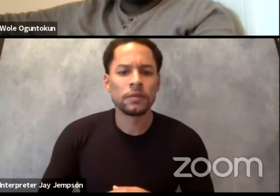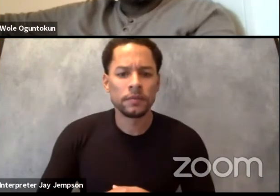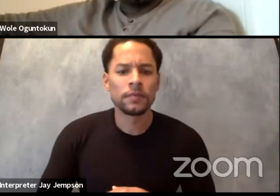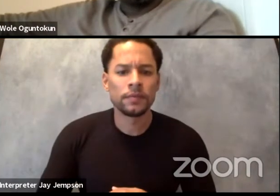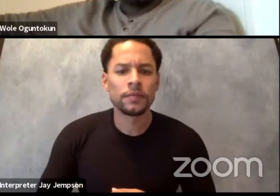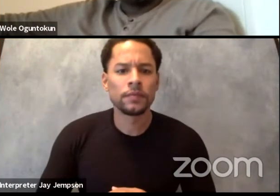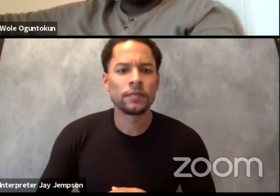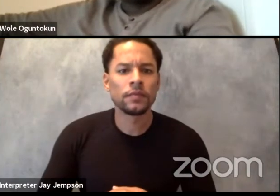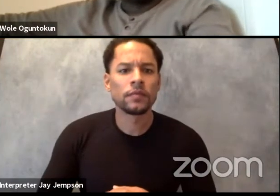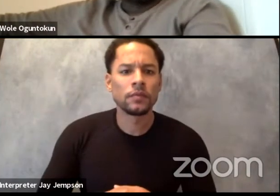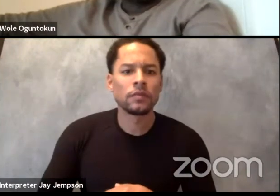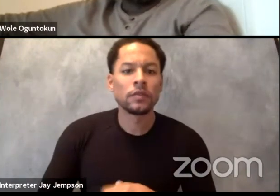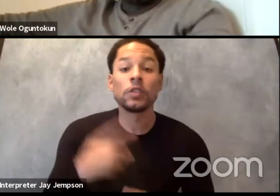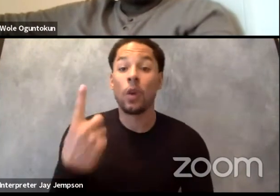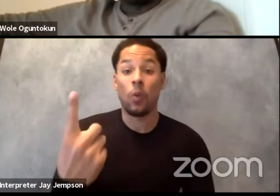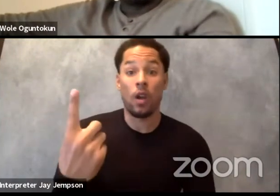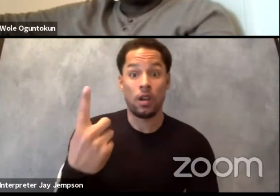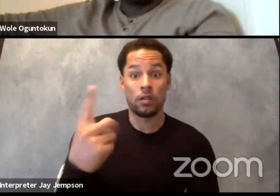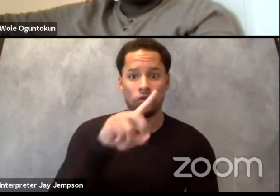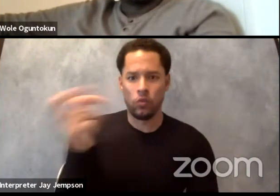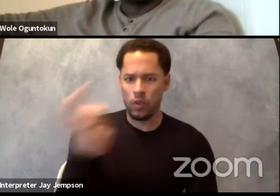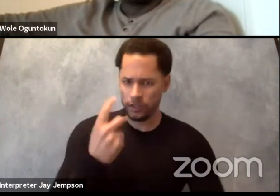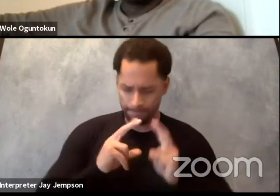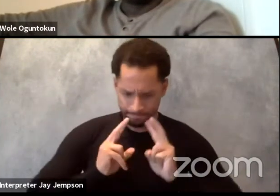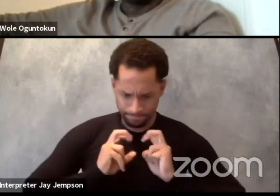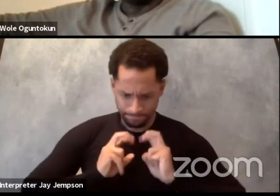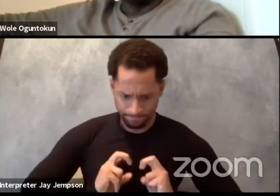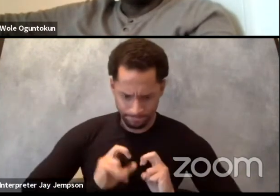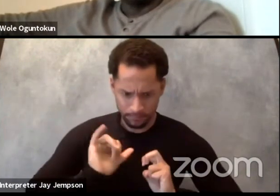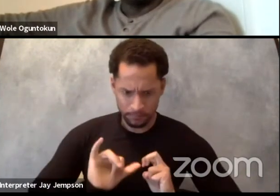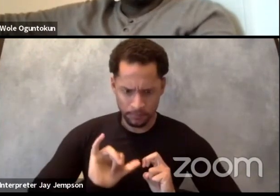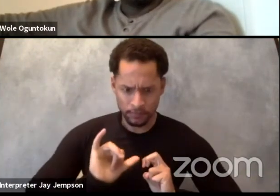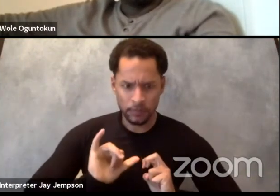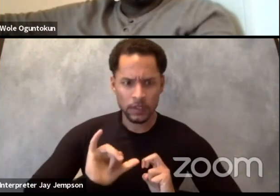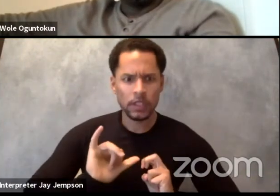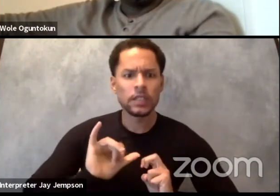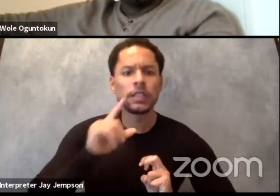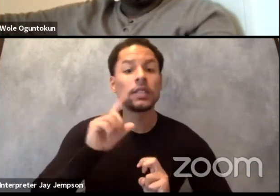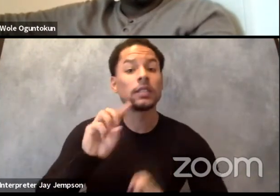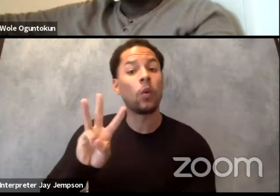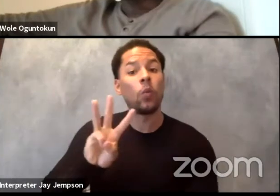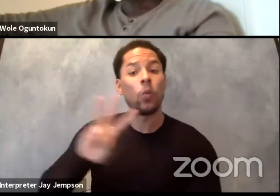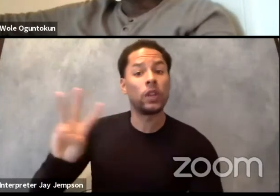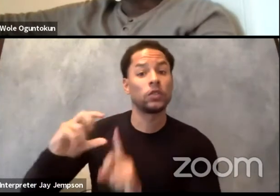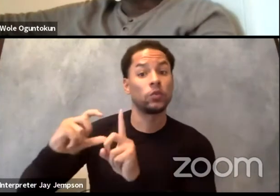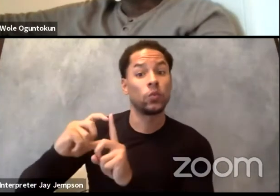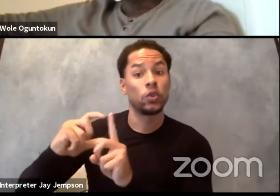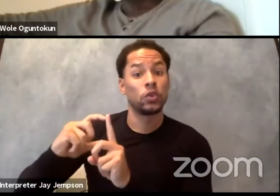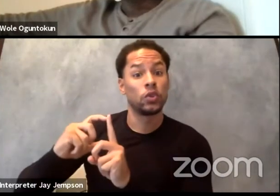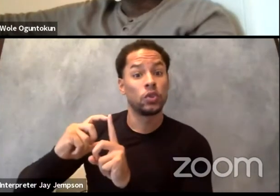One of the questions you need to ask is is this a term, Western term or is it that this thing itself